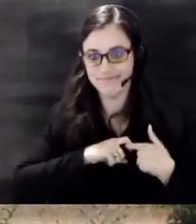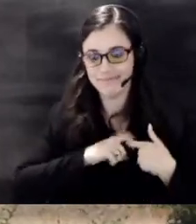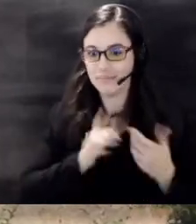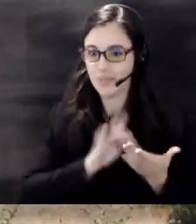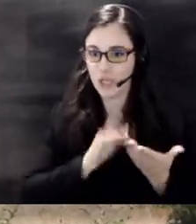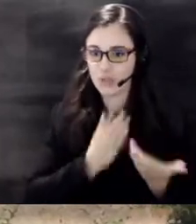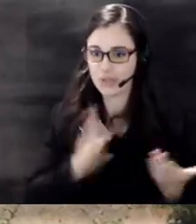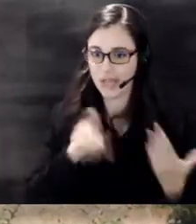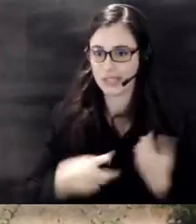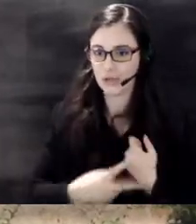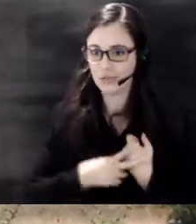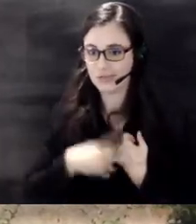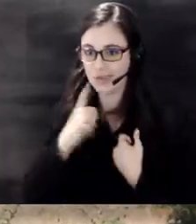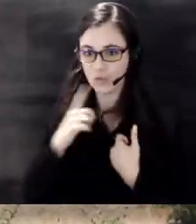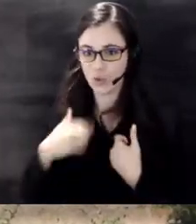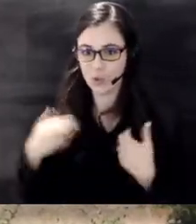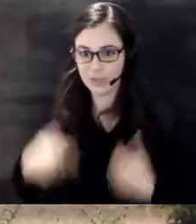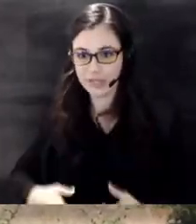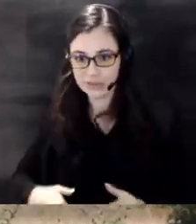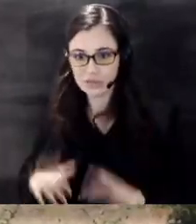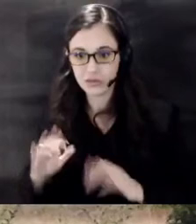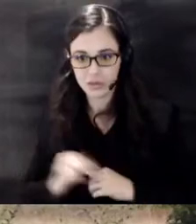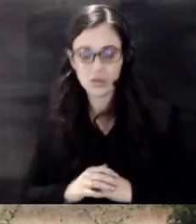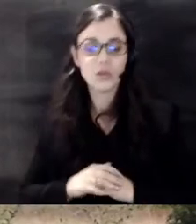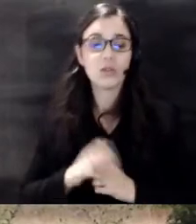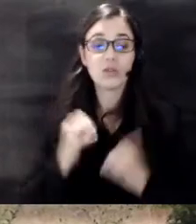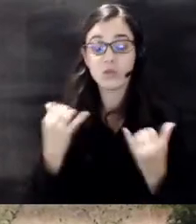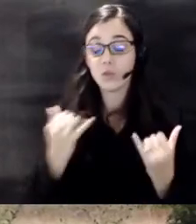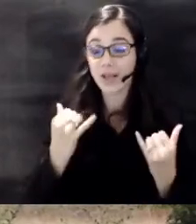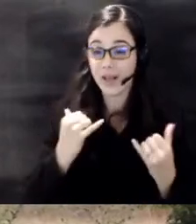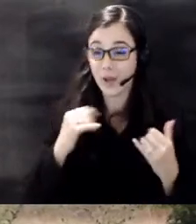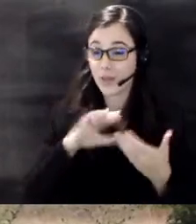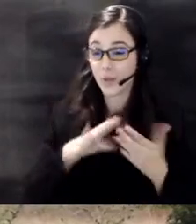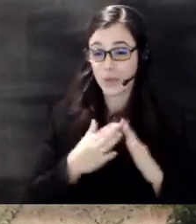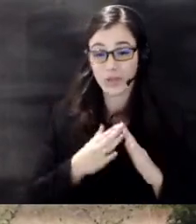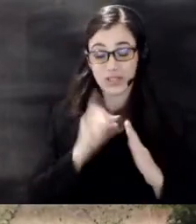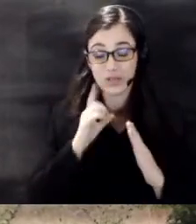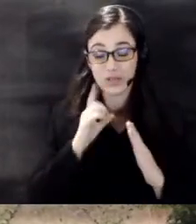um human causes and so right now our community is just really trying to work to band together